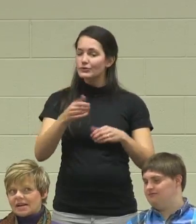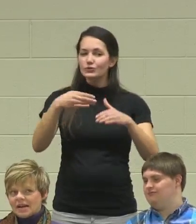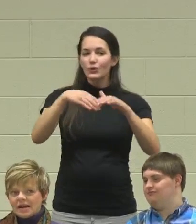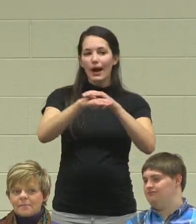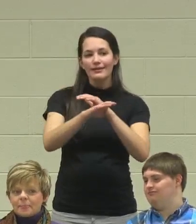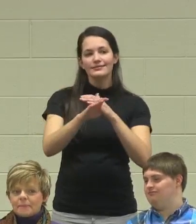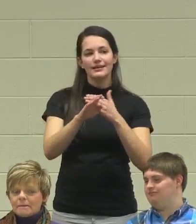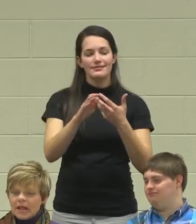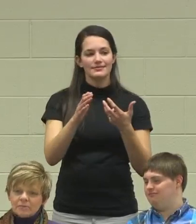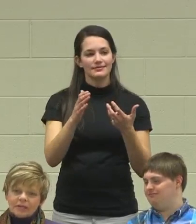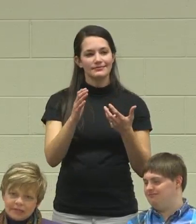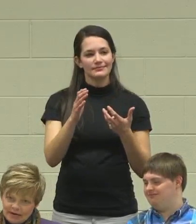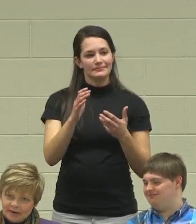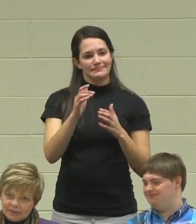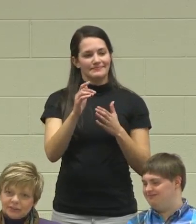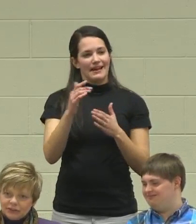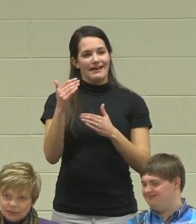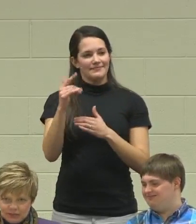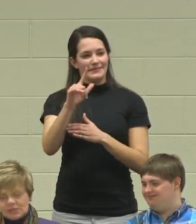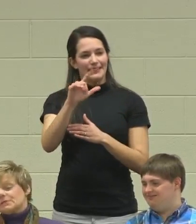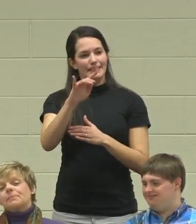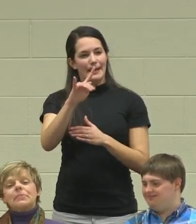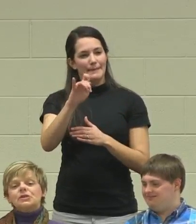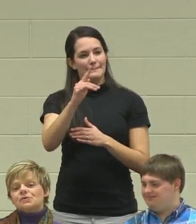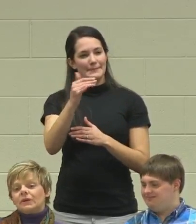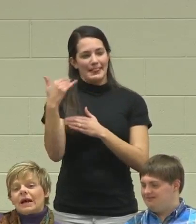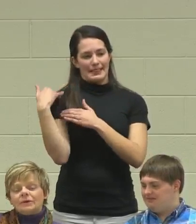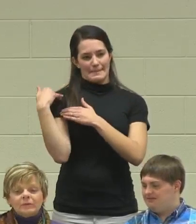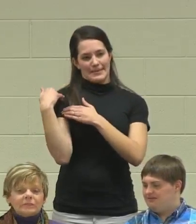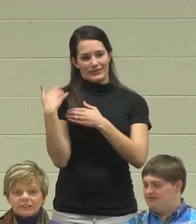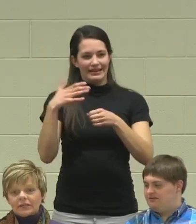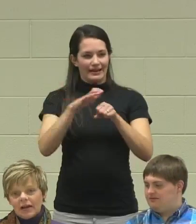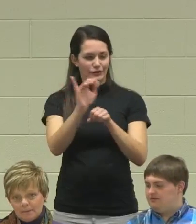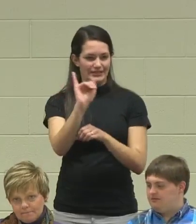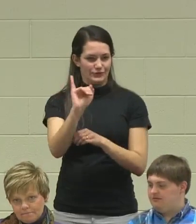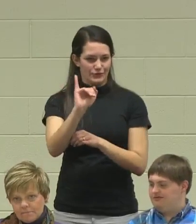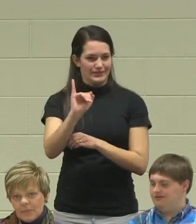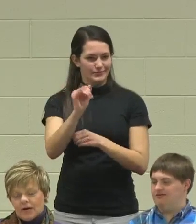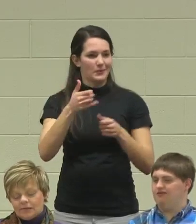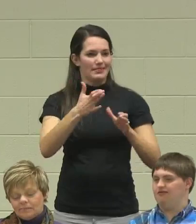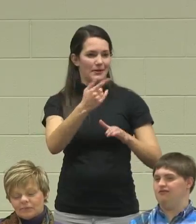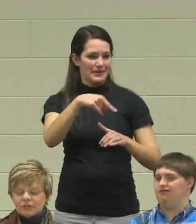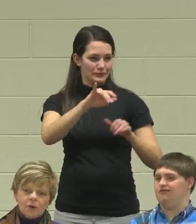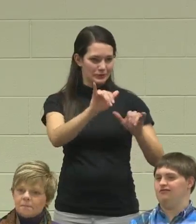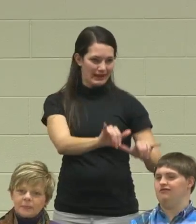a liability coverage insurance to allow them to stay.